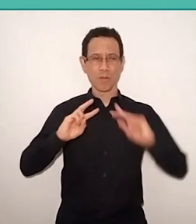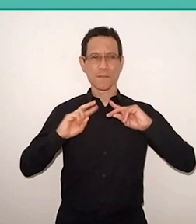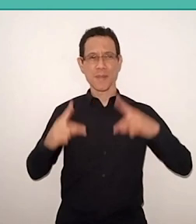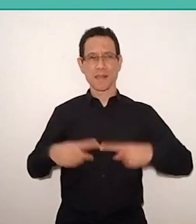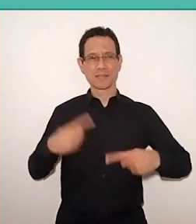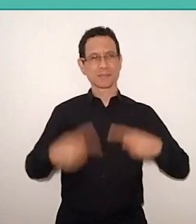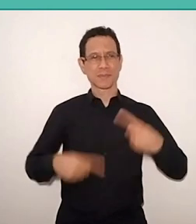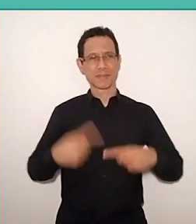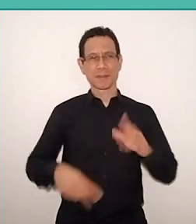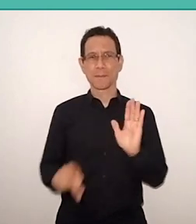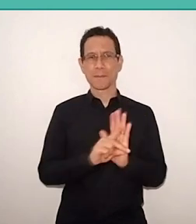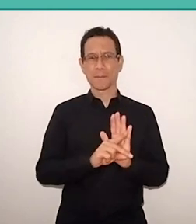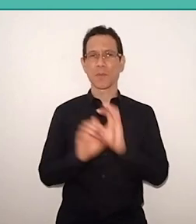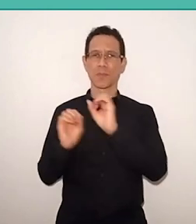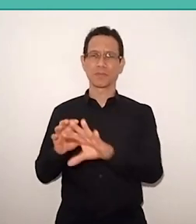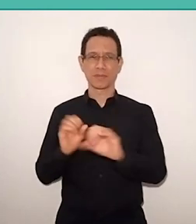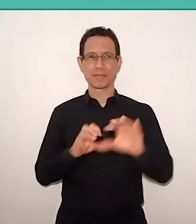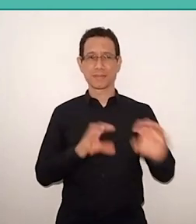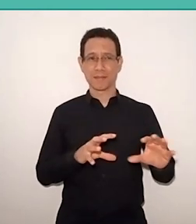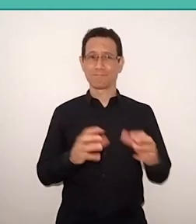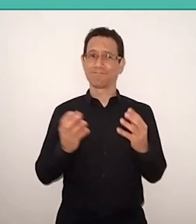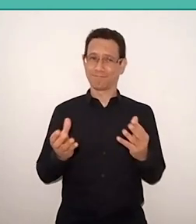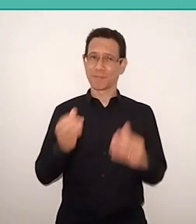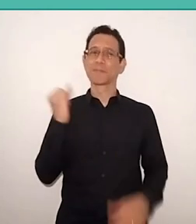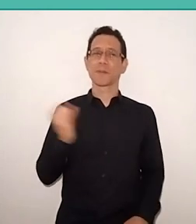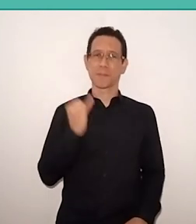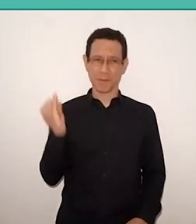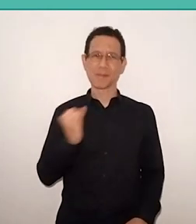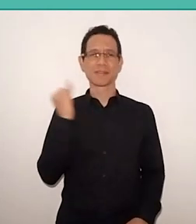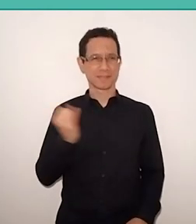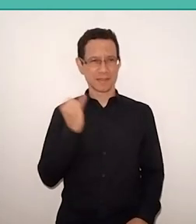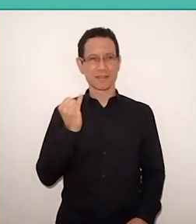So, it's important and essential remember Freire.